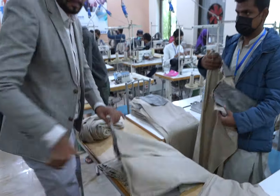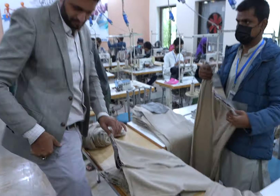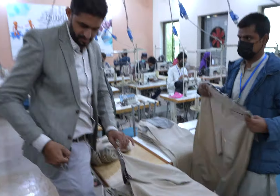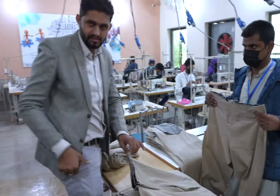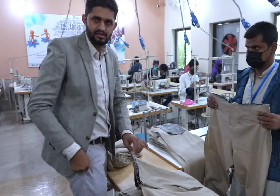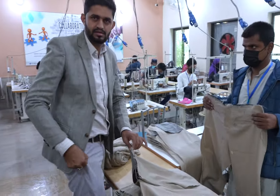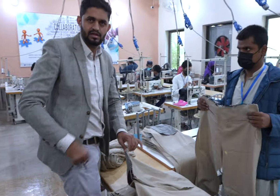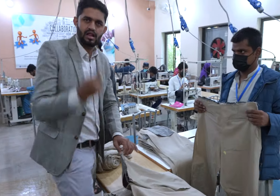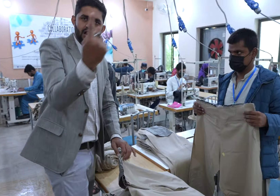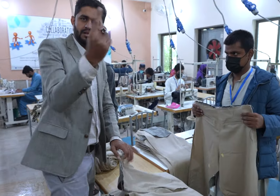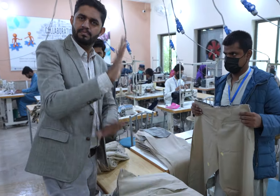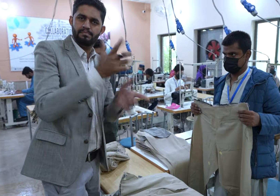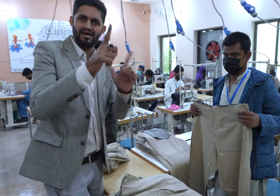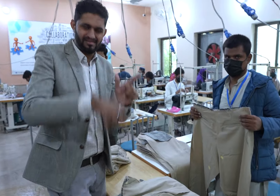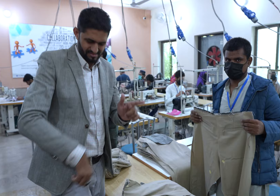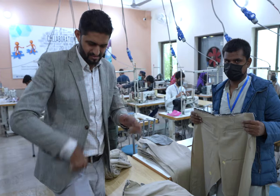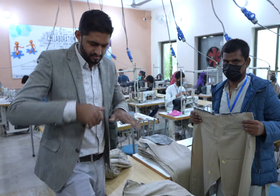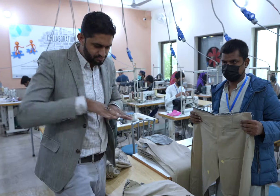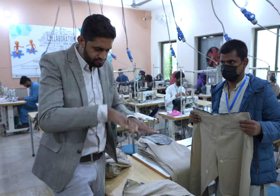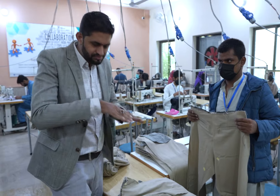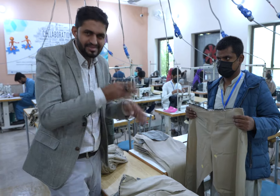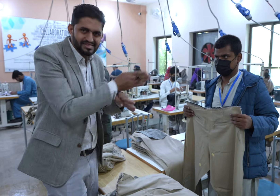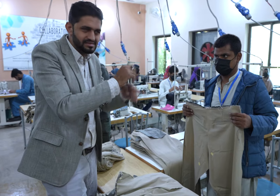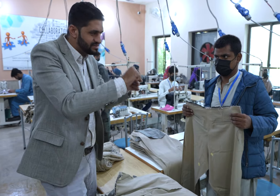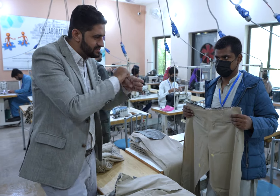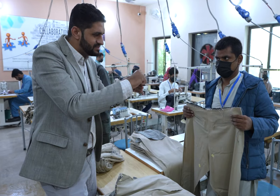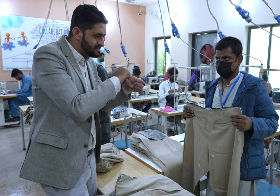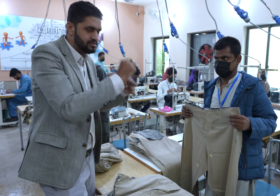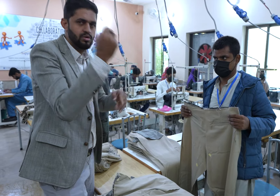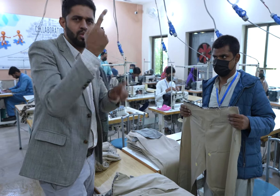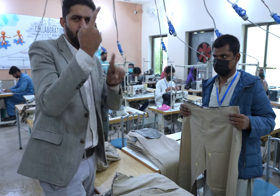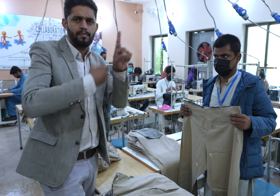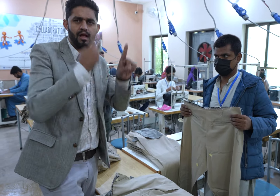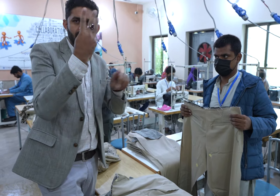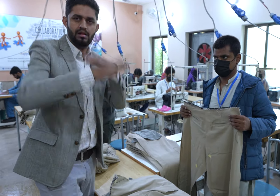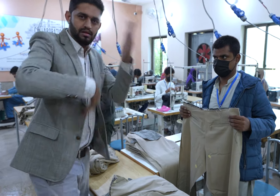They will work on more than pants. They’ll focus on this for about one month